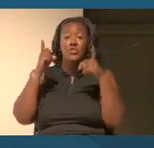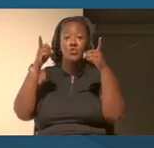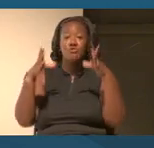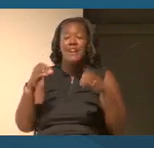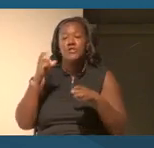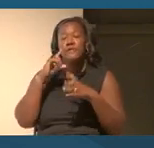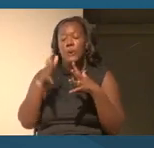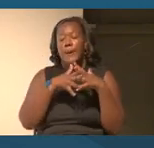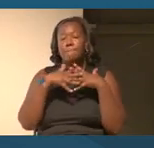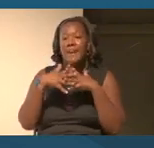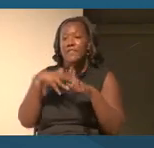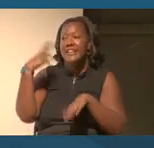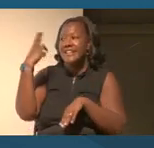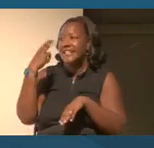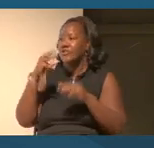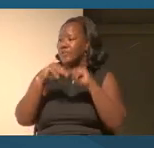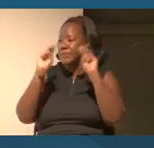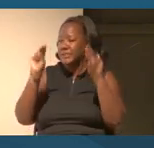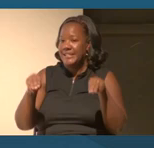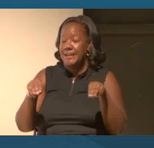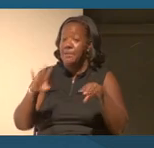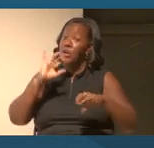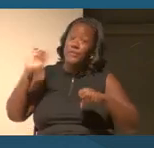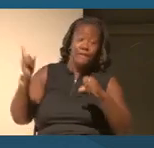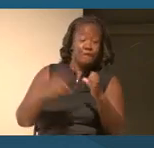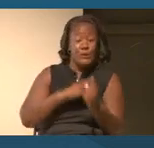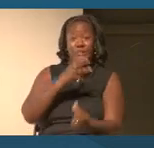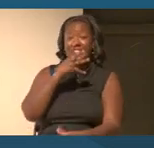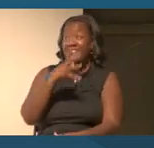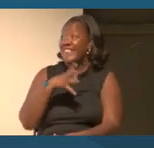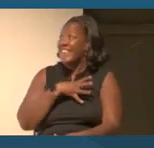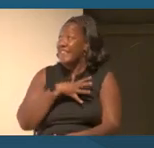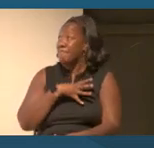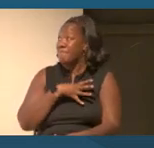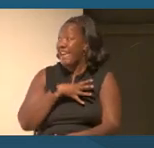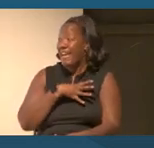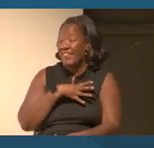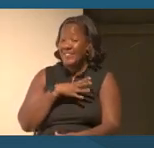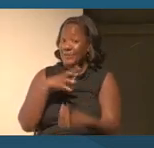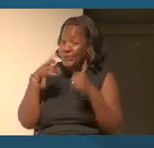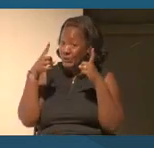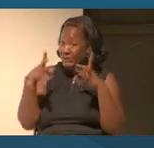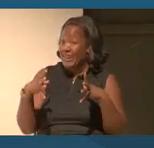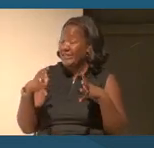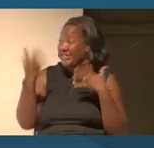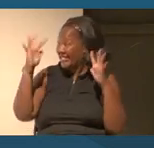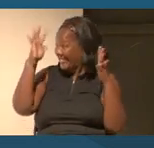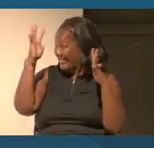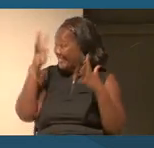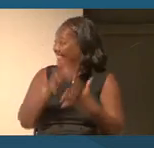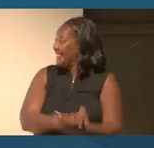History Museum, our first female director for the National Museum of American History- yes.